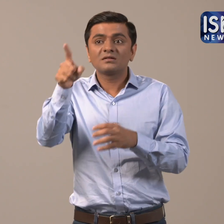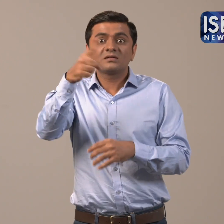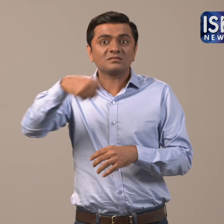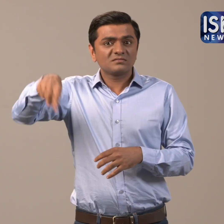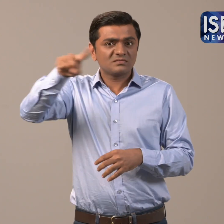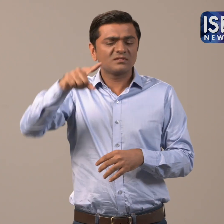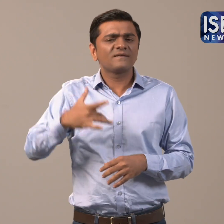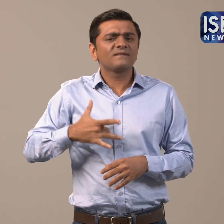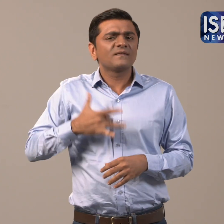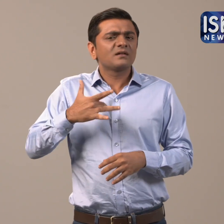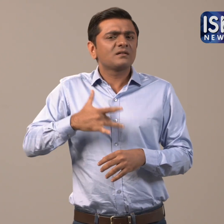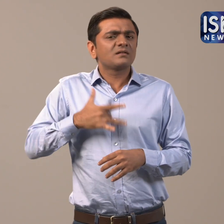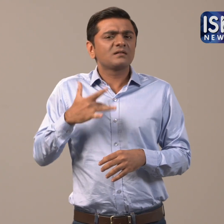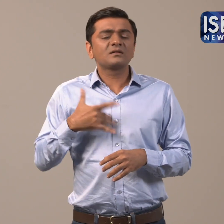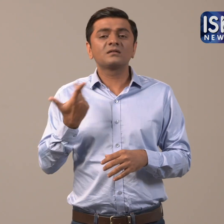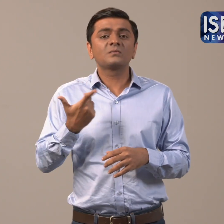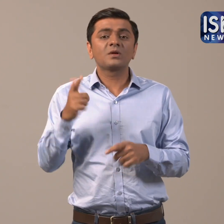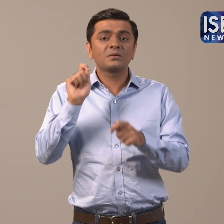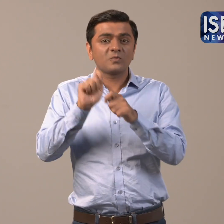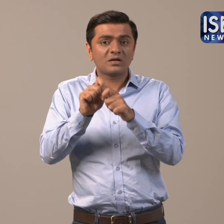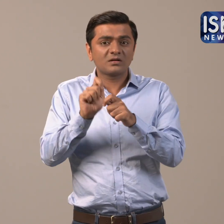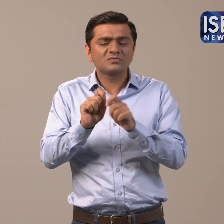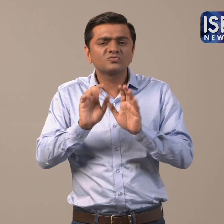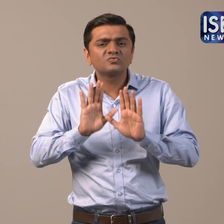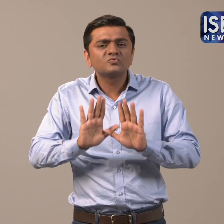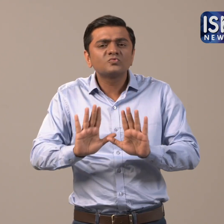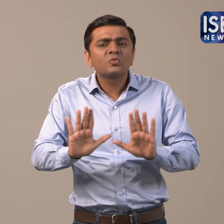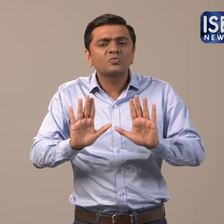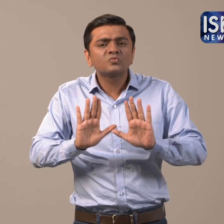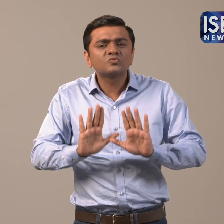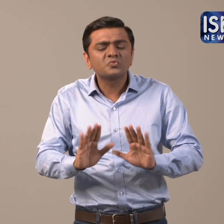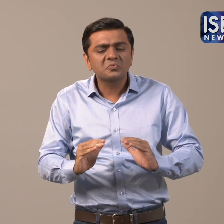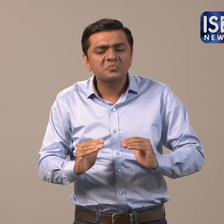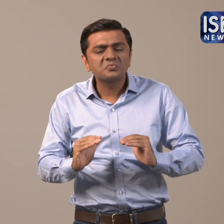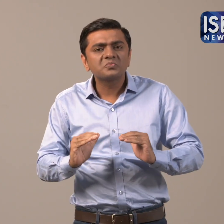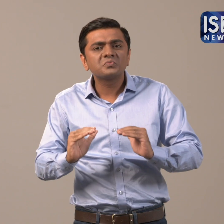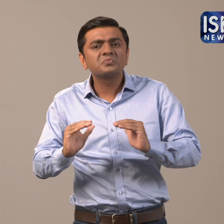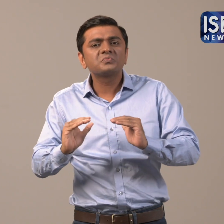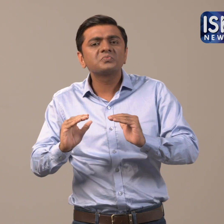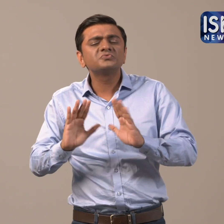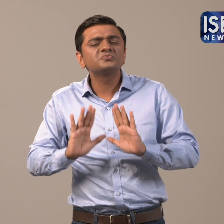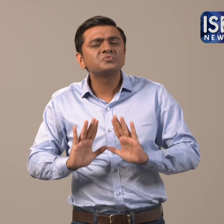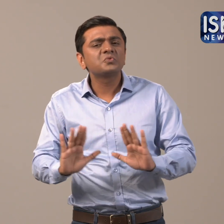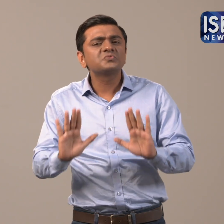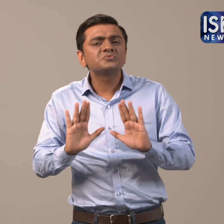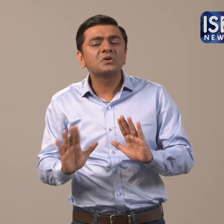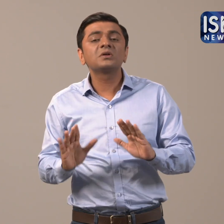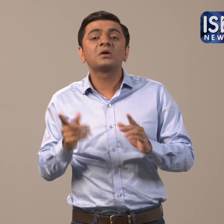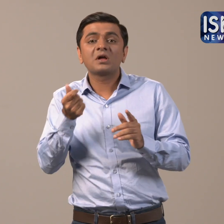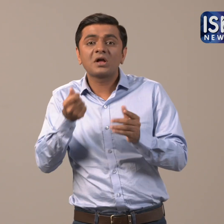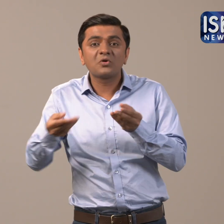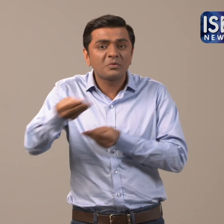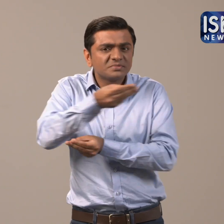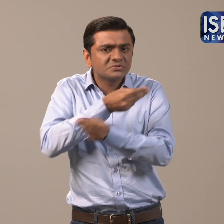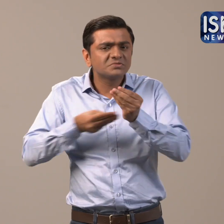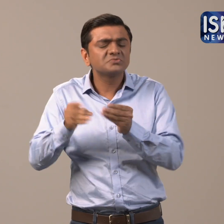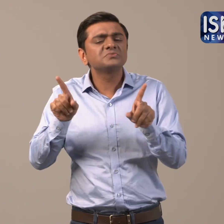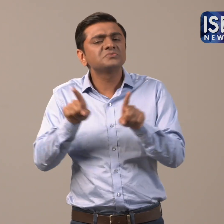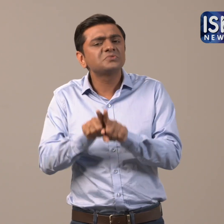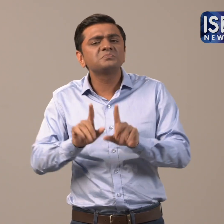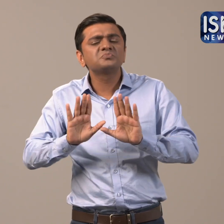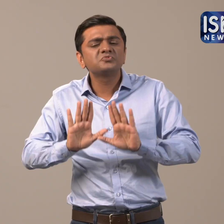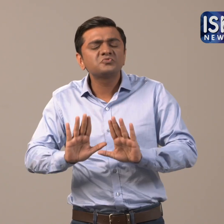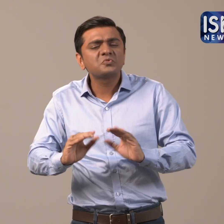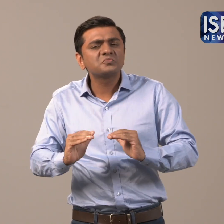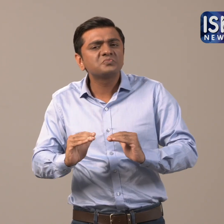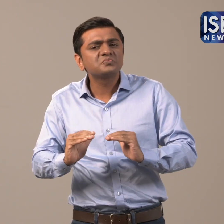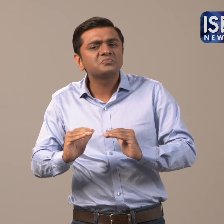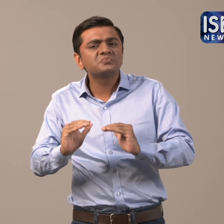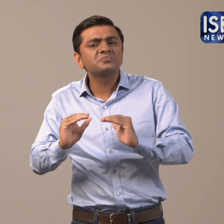They feel they are very backward socially and economically.